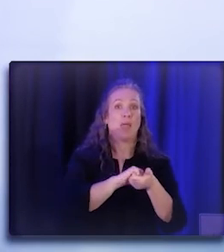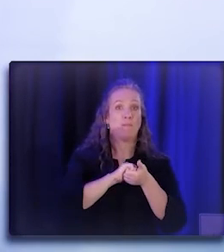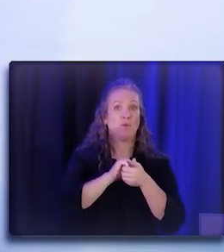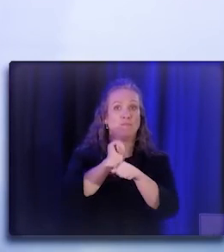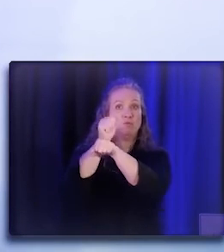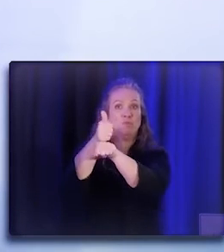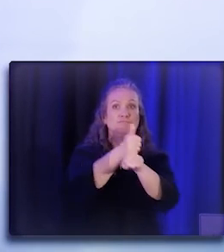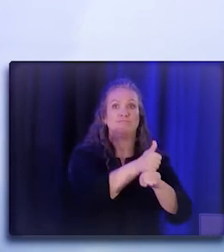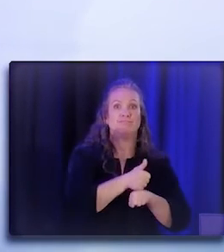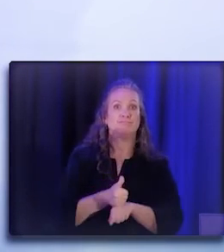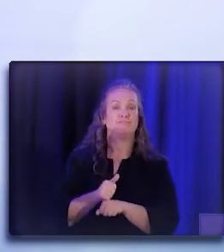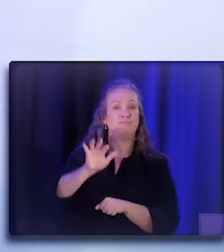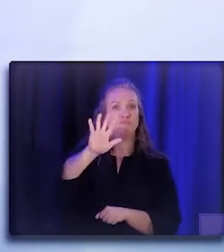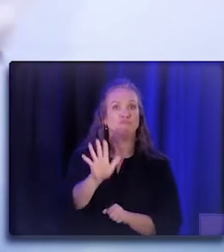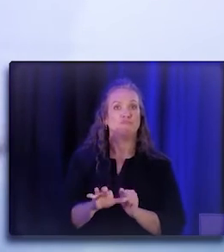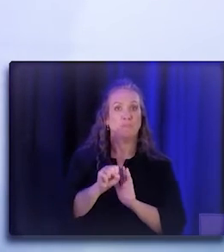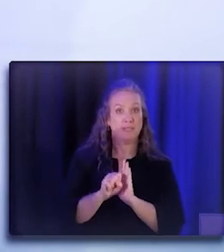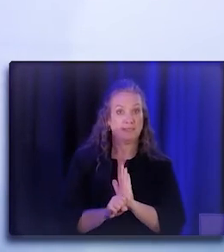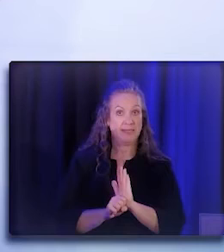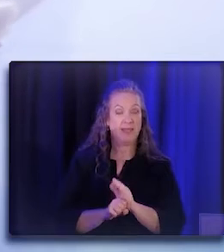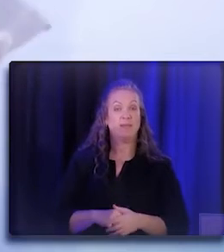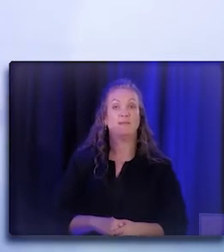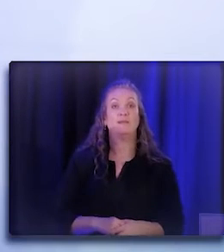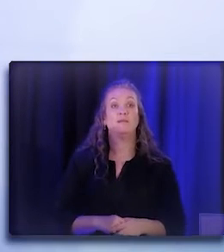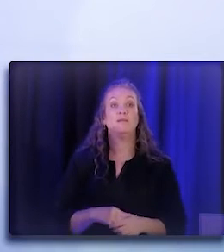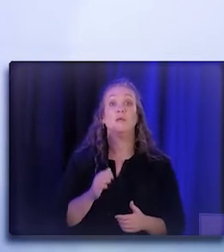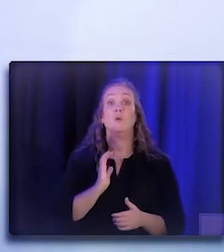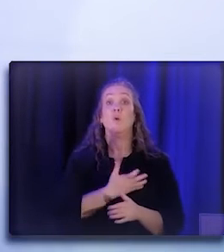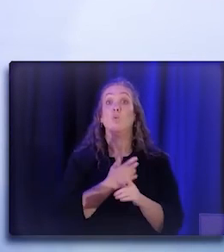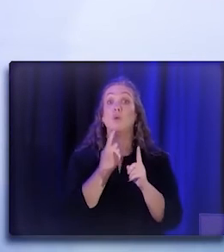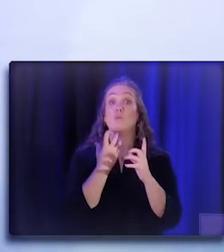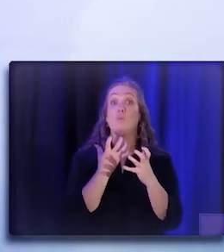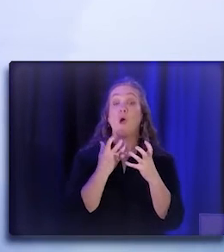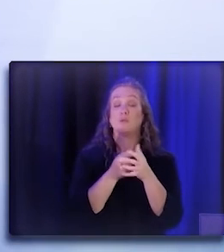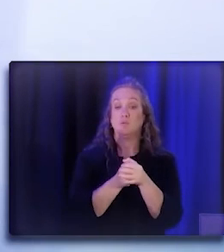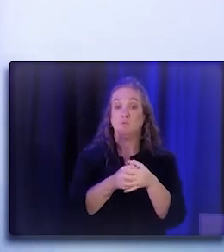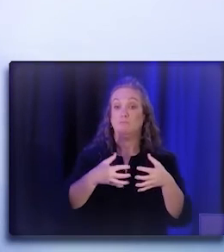and are looking to scale the workforce in those regions.